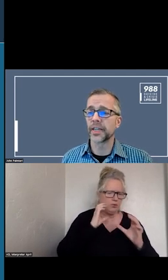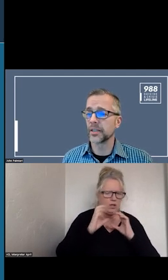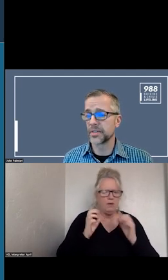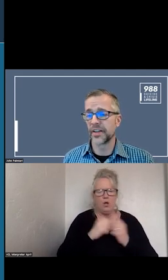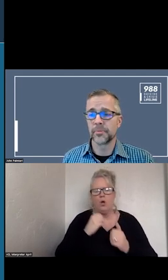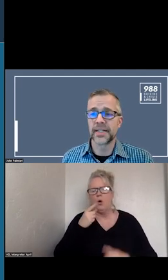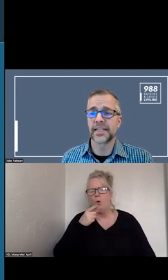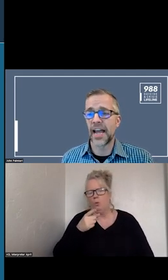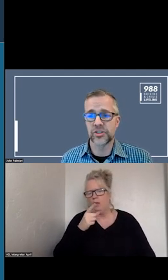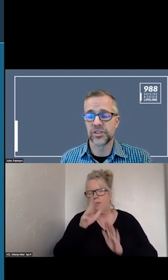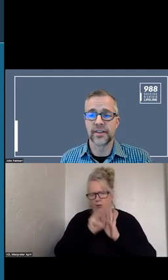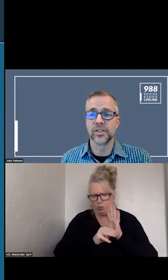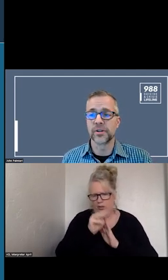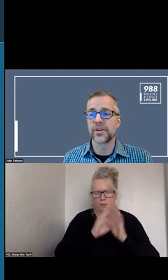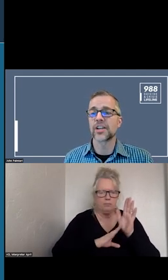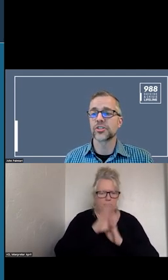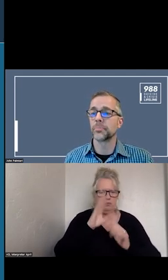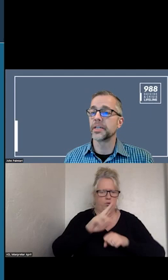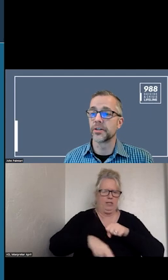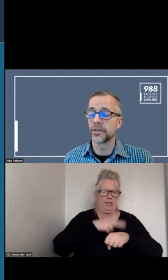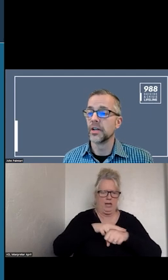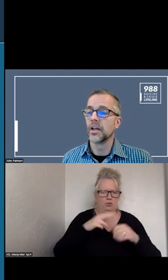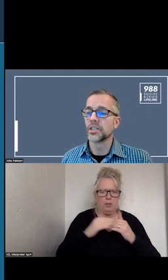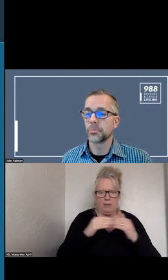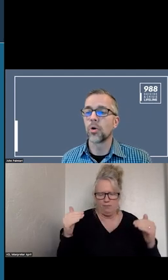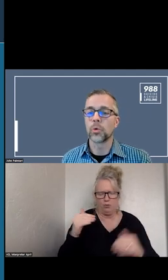CURRICULUM DEVELOPMENT AT THE NATIONAL LEVEL AND PEER SUPPORT